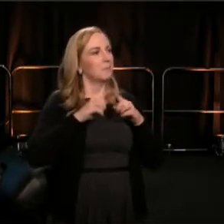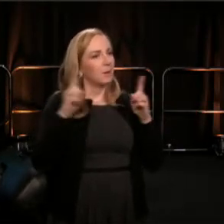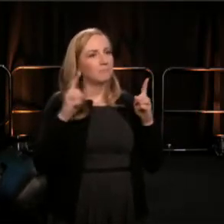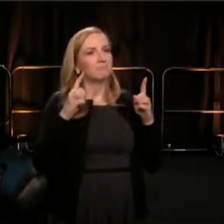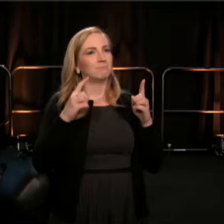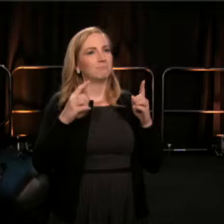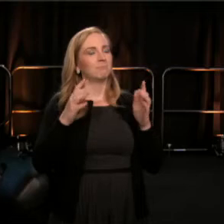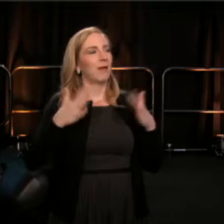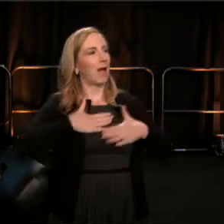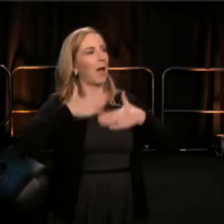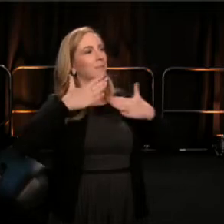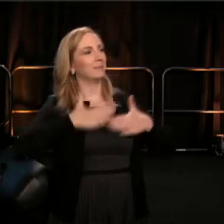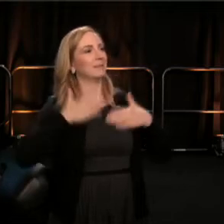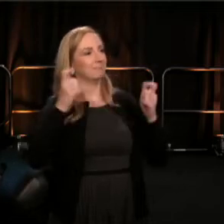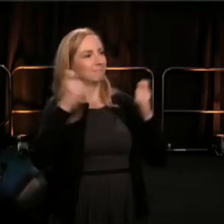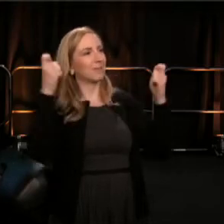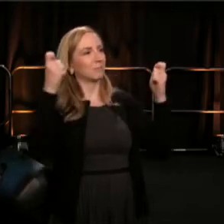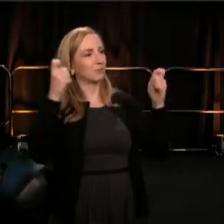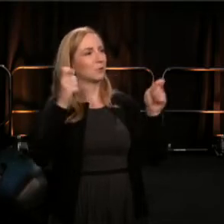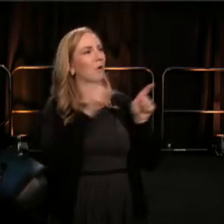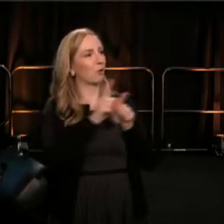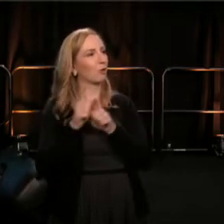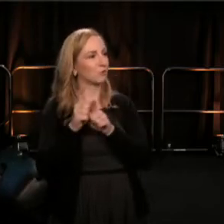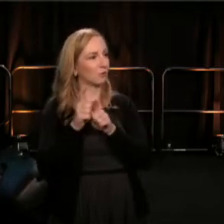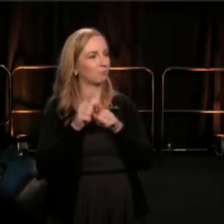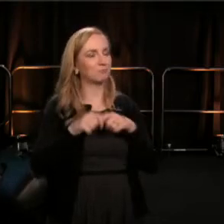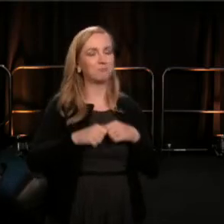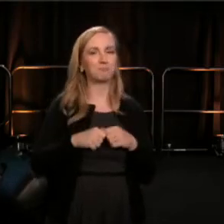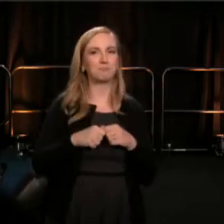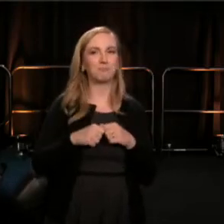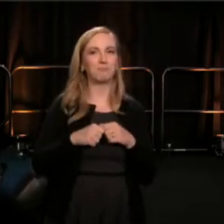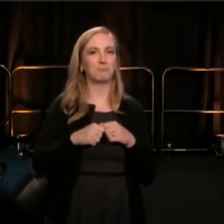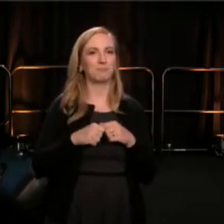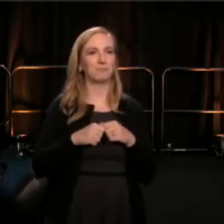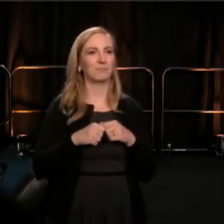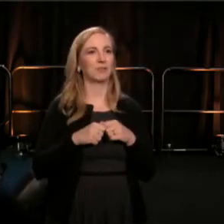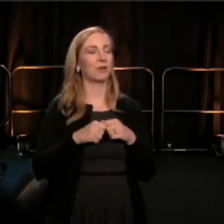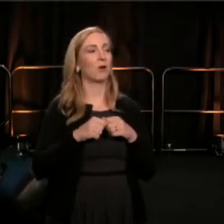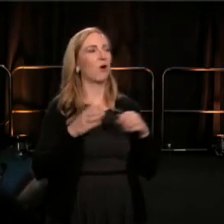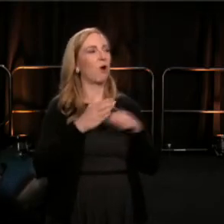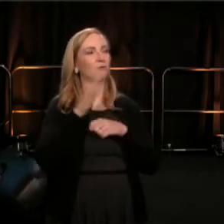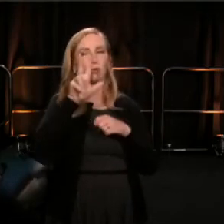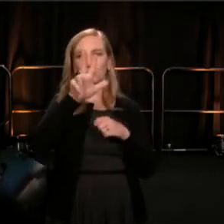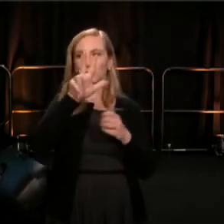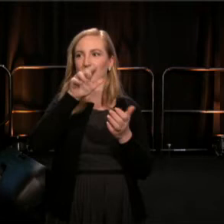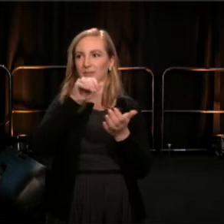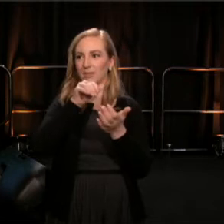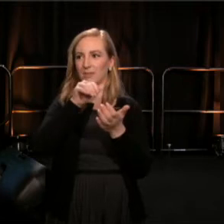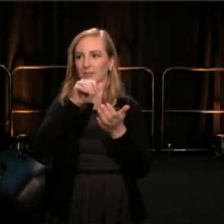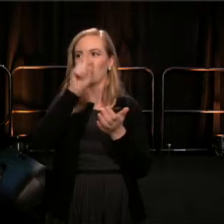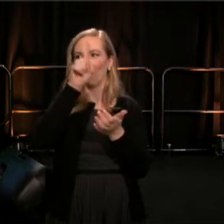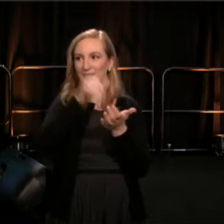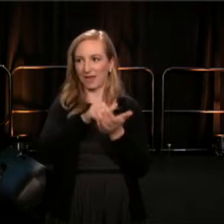We have three days with over 1100 amazing human beings, to exchange knowledge, build relationships,